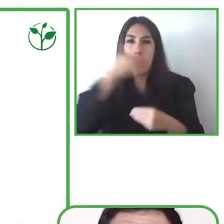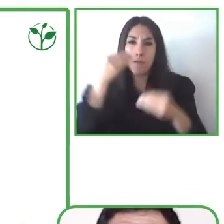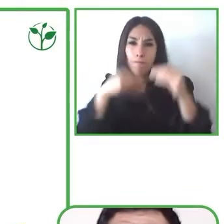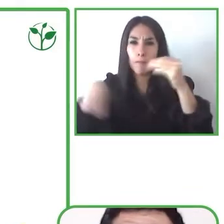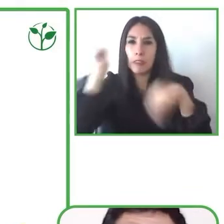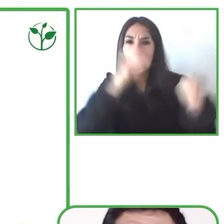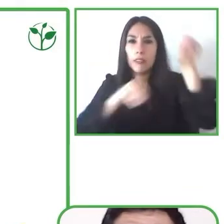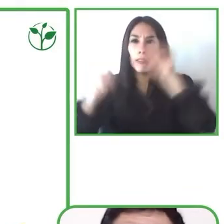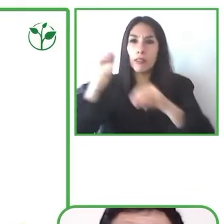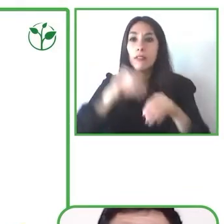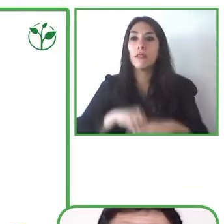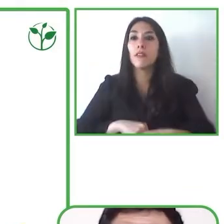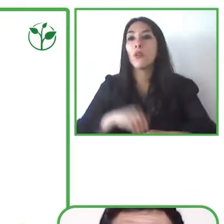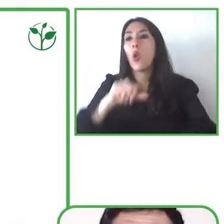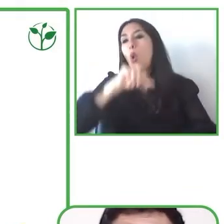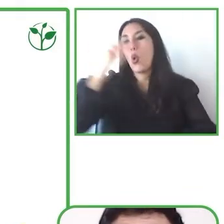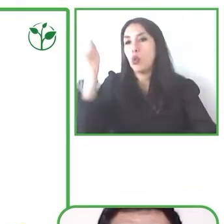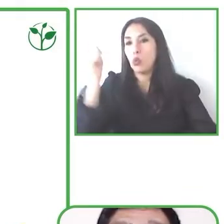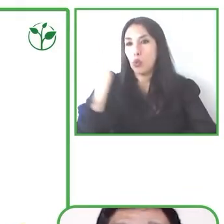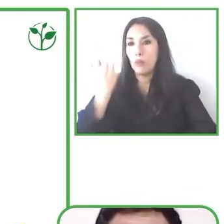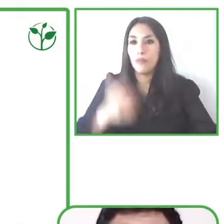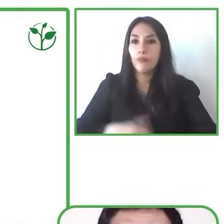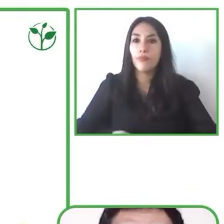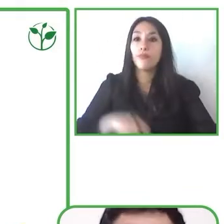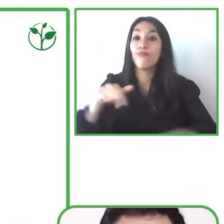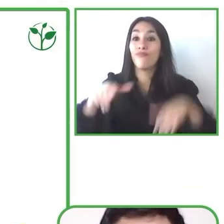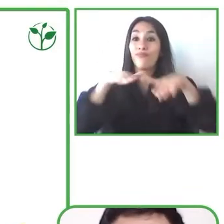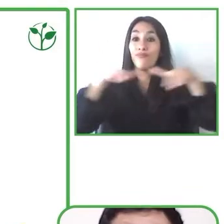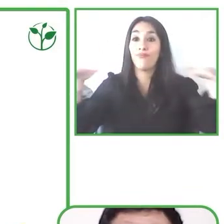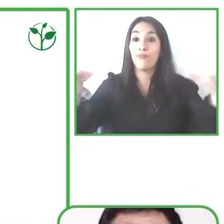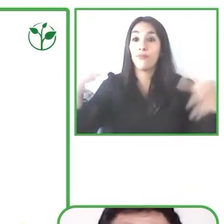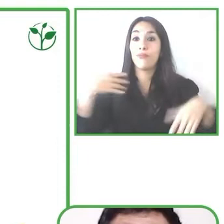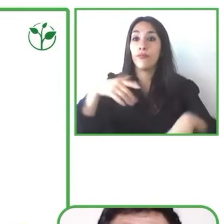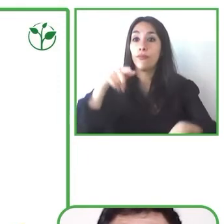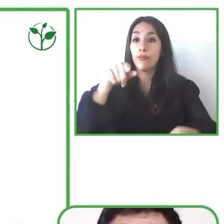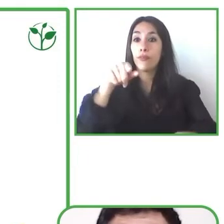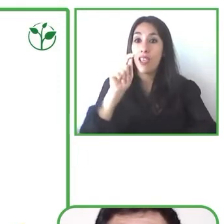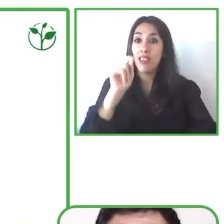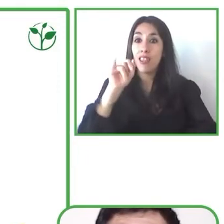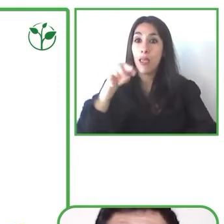in English that we call tiny table and also, we had the transfer of this